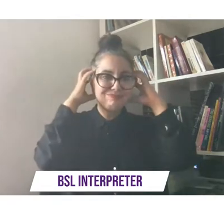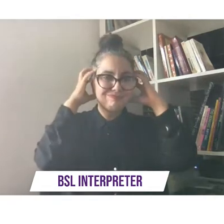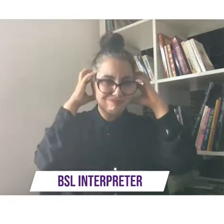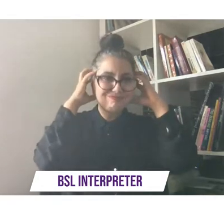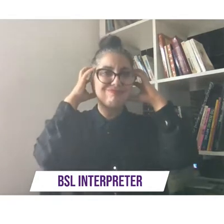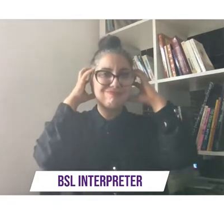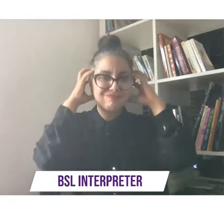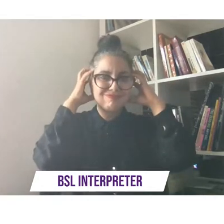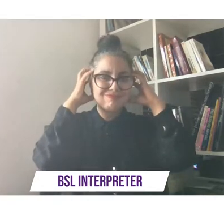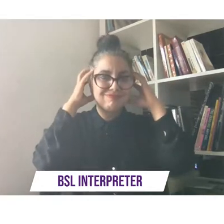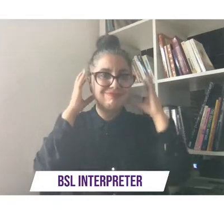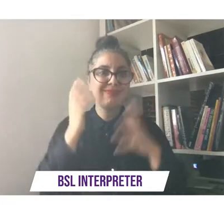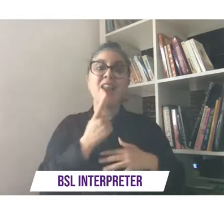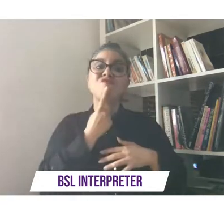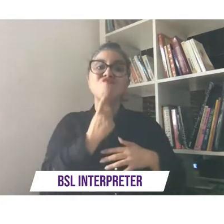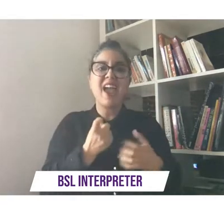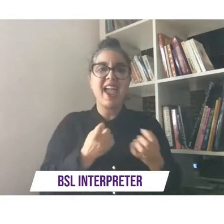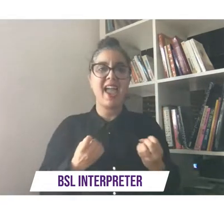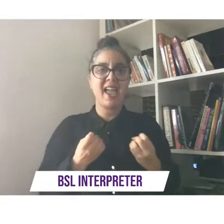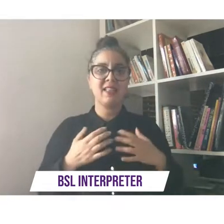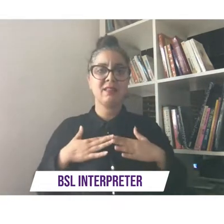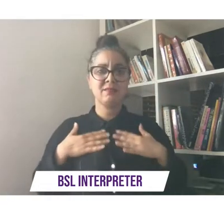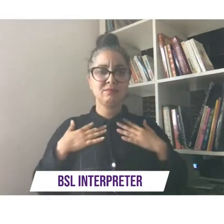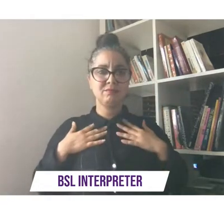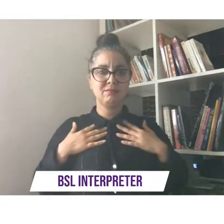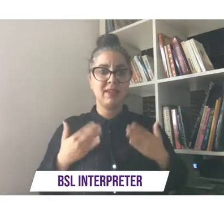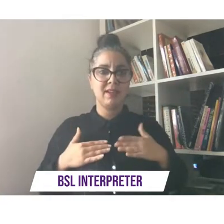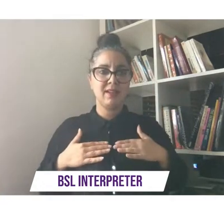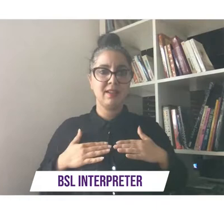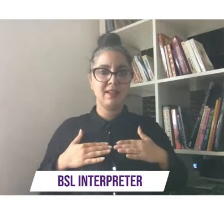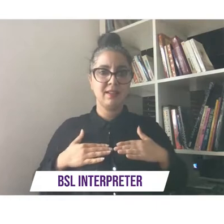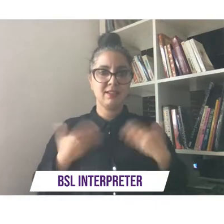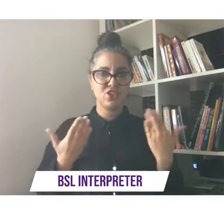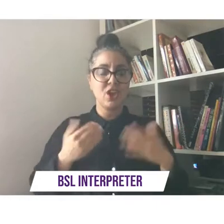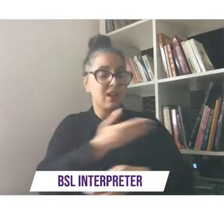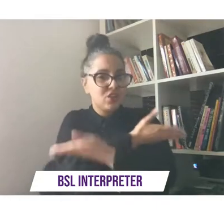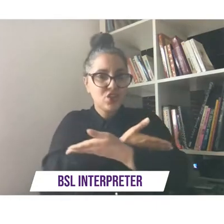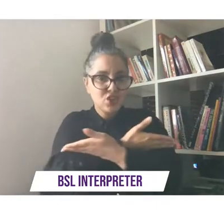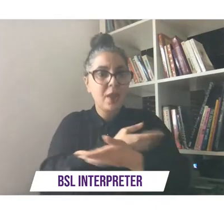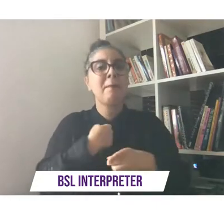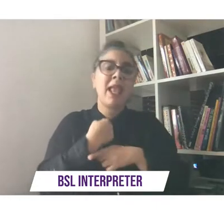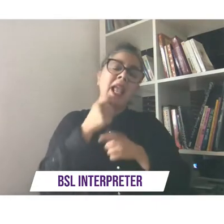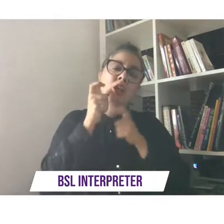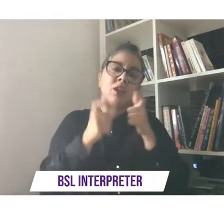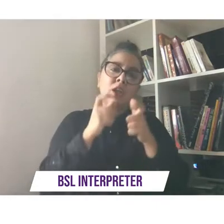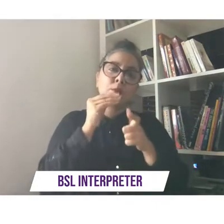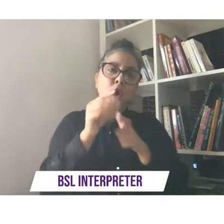red t-shirt um so i'm miss jackie i am a spoken word artist and a musician i have been doing it